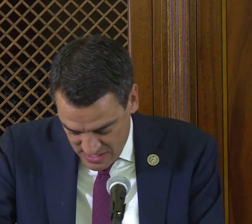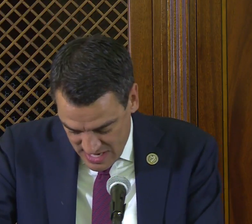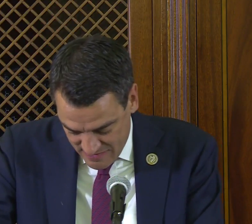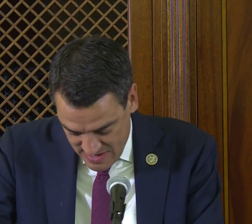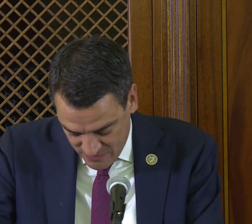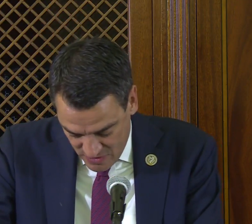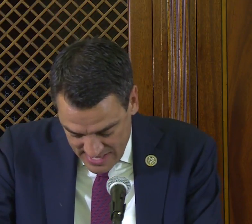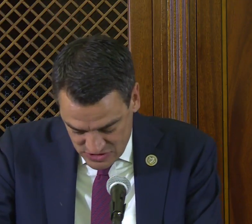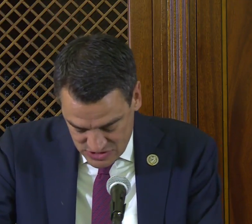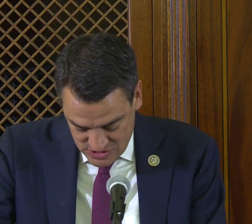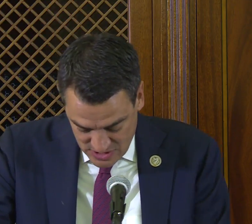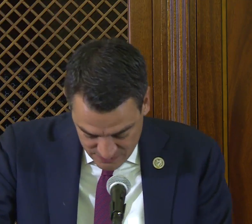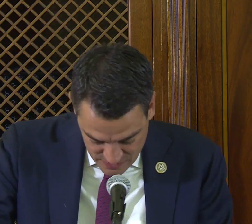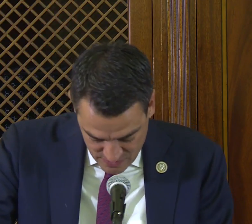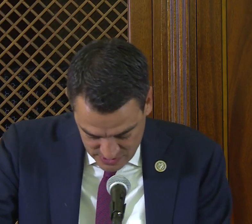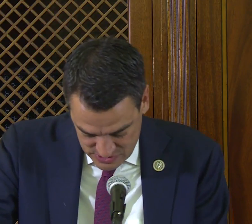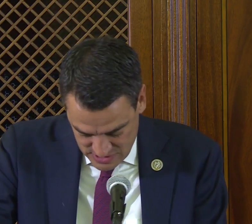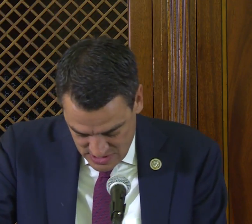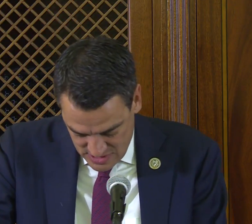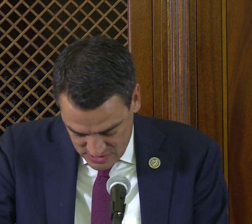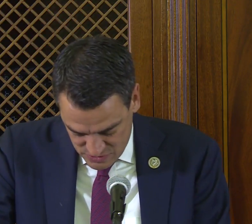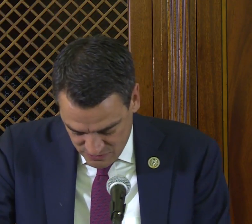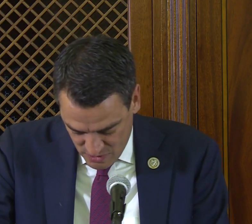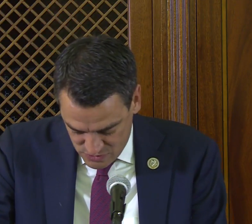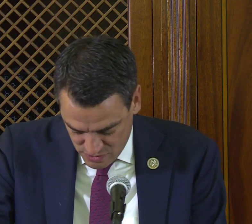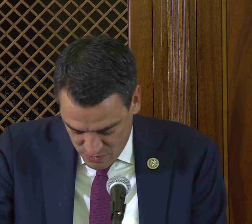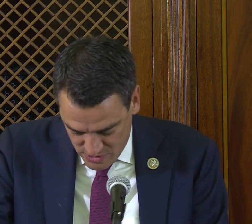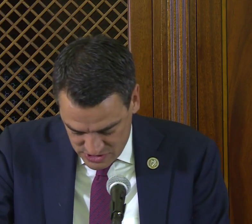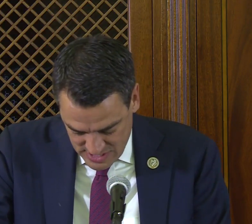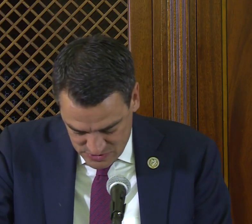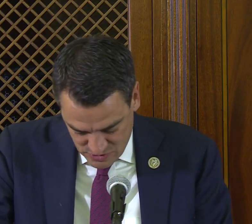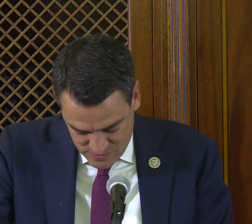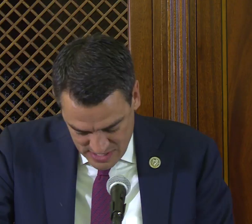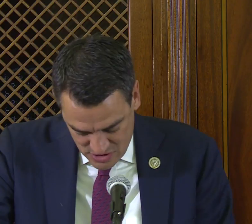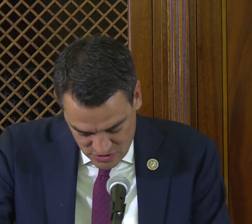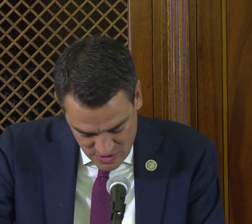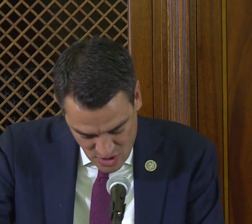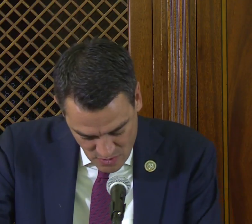can have full access to telephone networks. These reforms were important steps towards making sure that no one